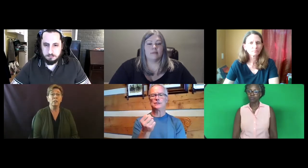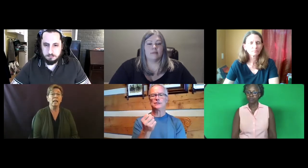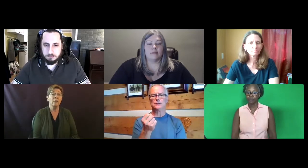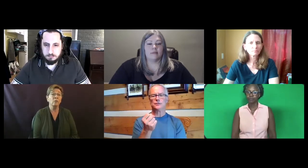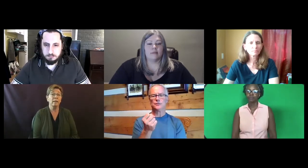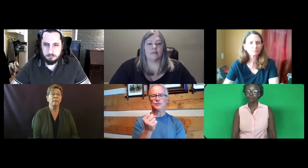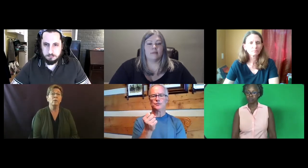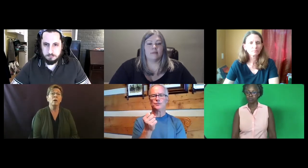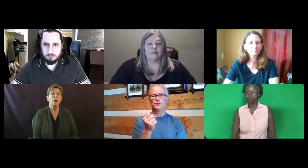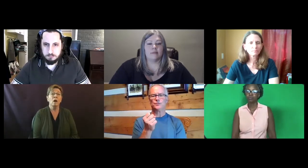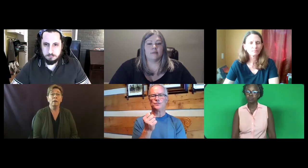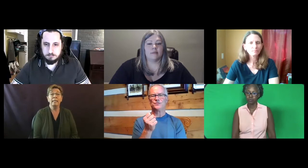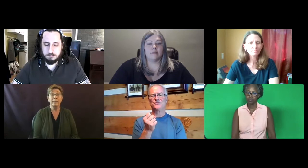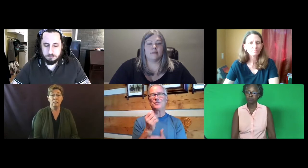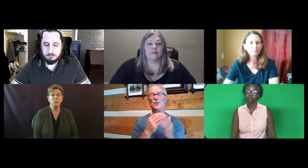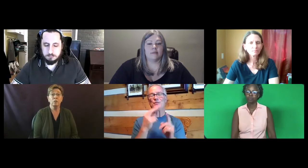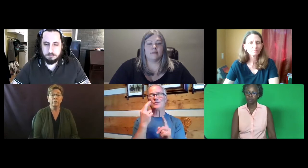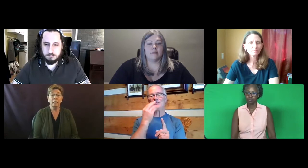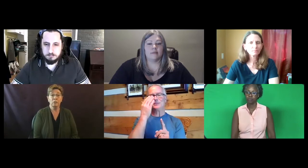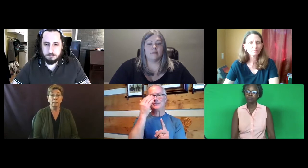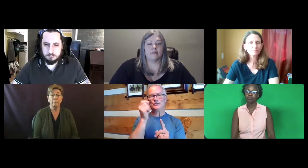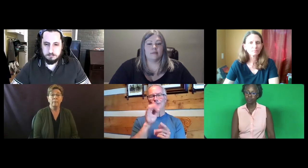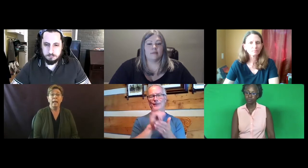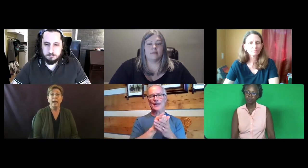other than the RID certification.